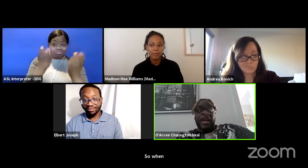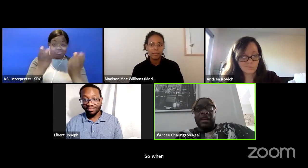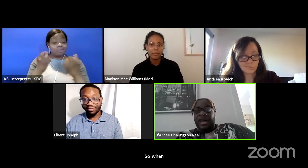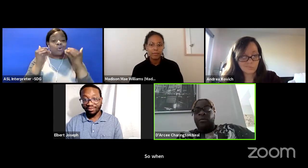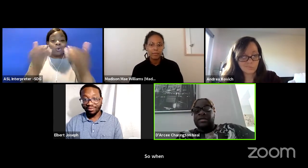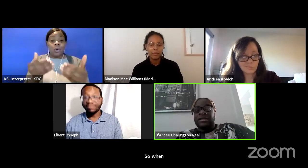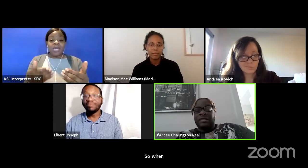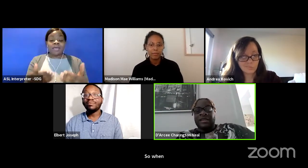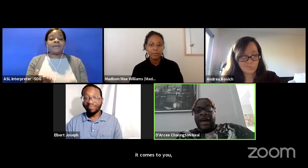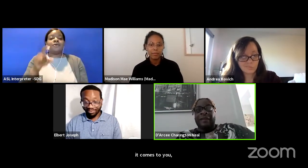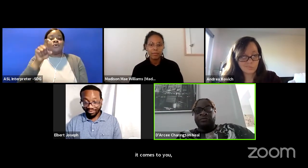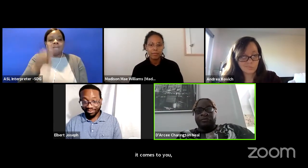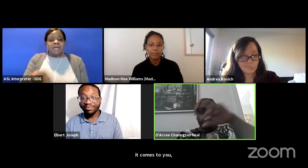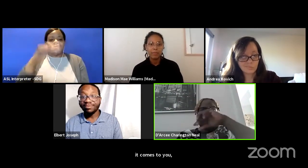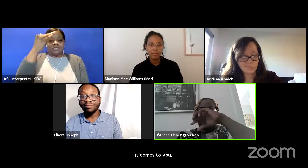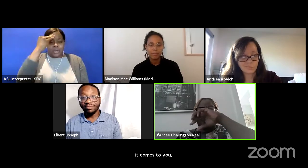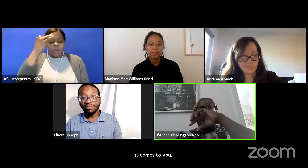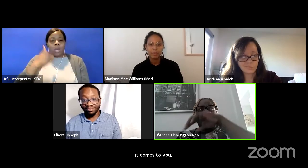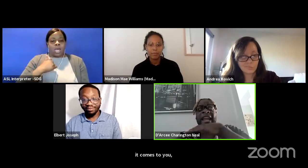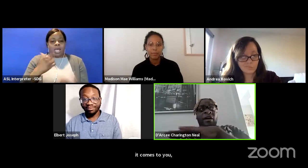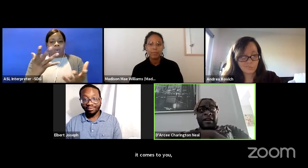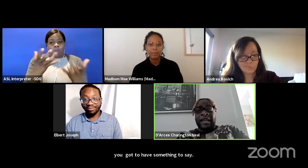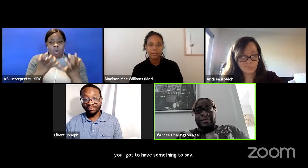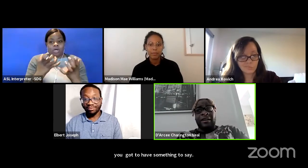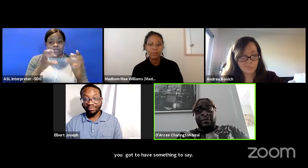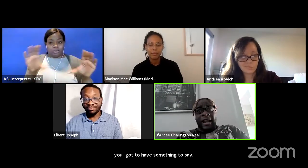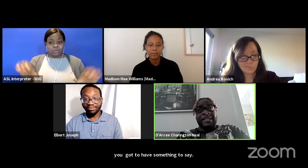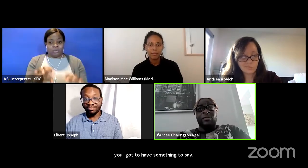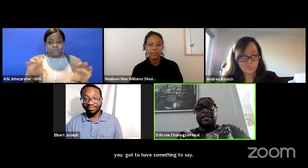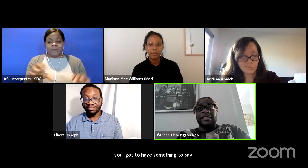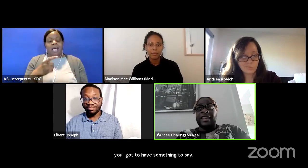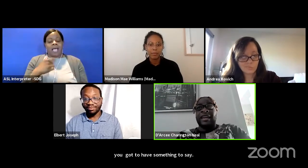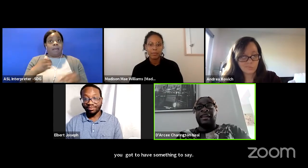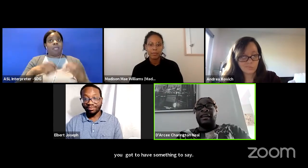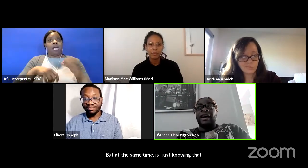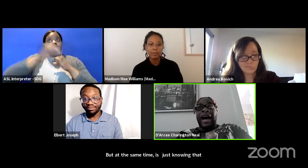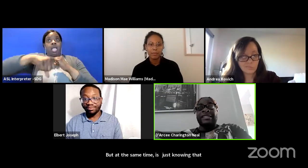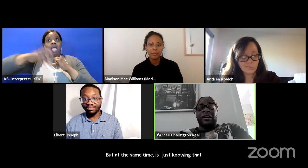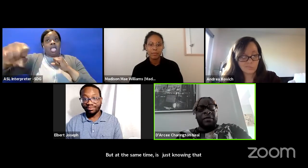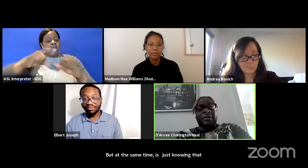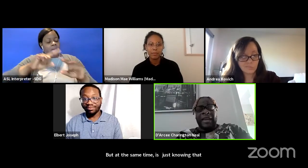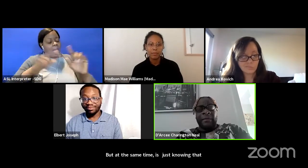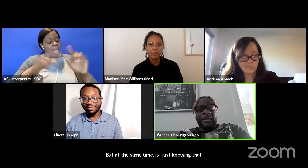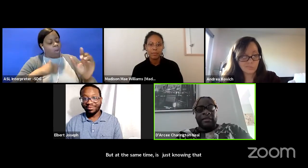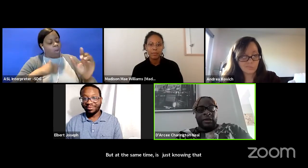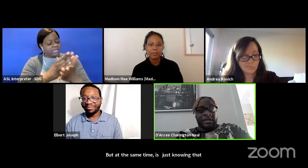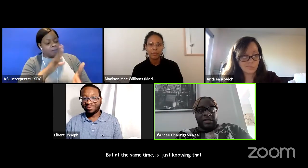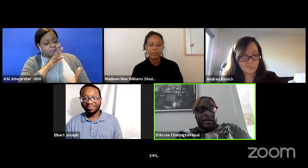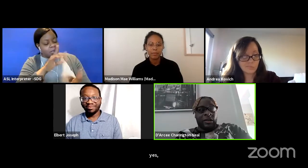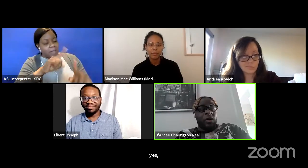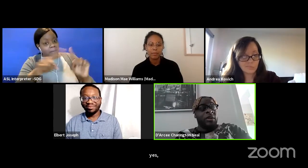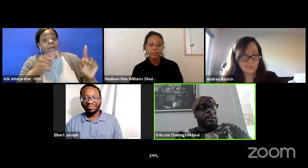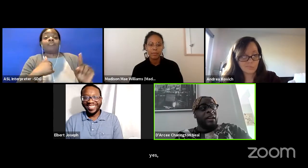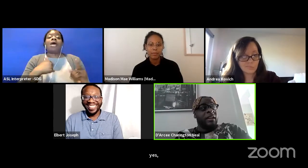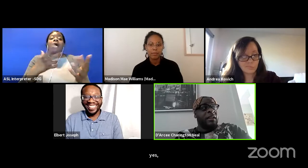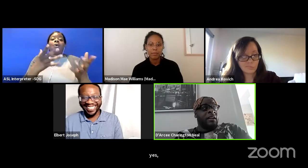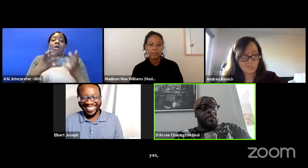yes, I want to do this. And I'll stop talking but I just wanted to say I saw Crip Camp and there was a quote in there